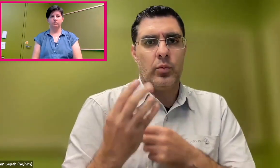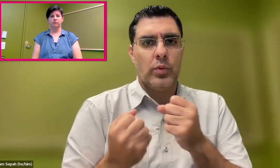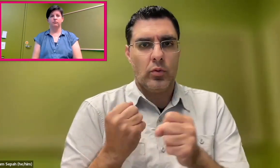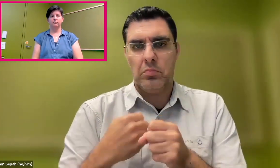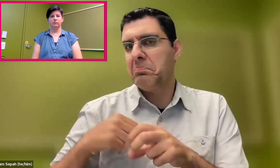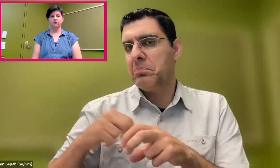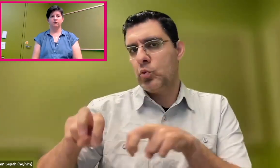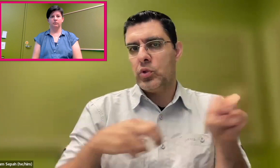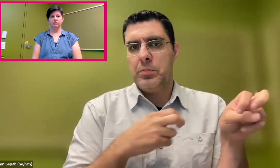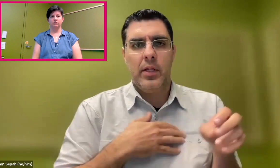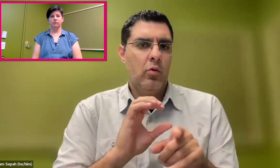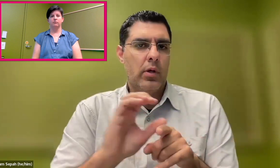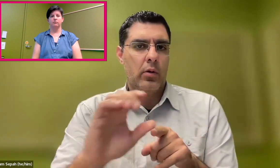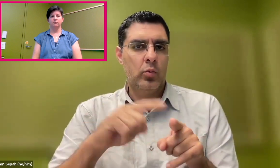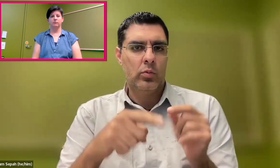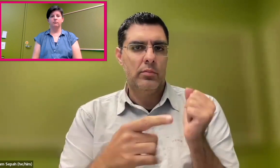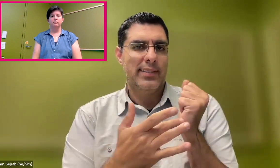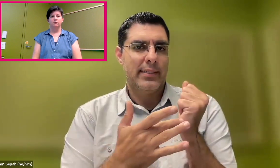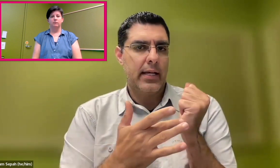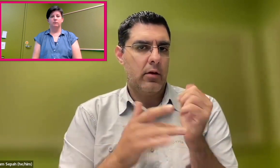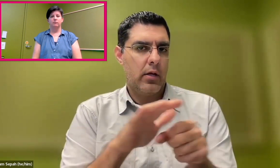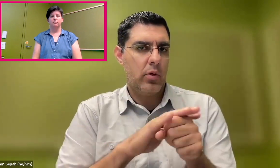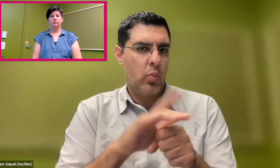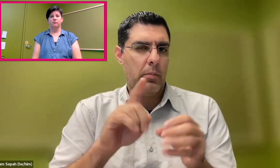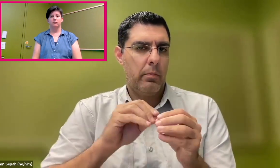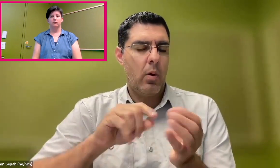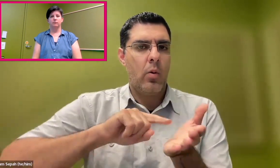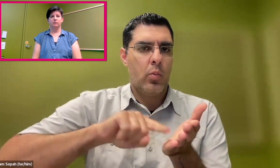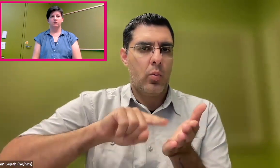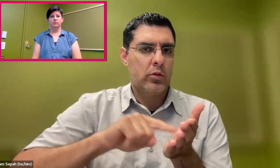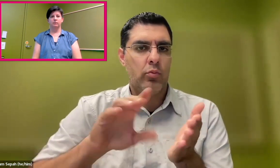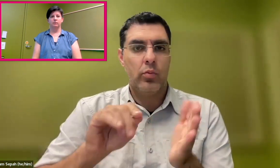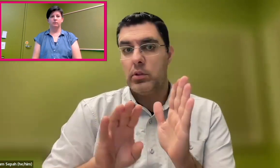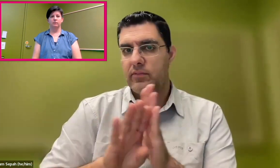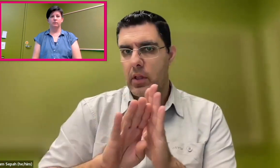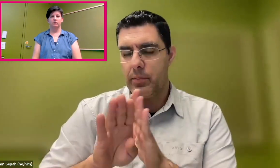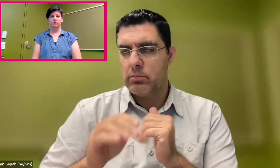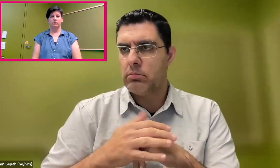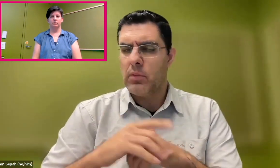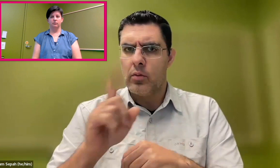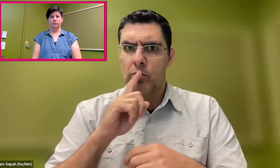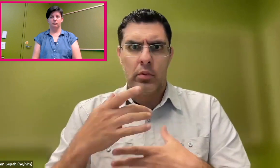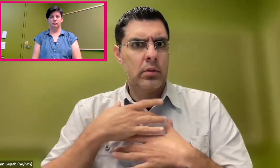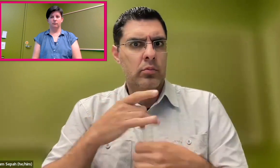For the last few years, my career has switched to the more technical and research domains from HR.